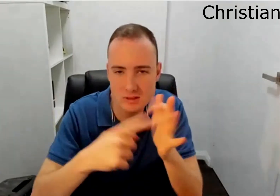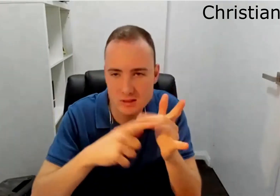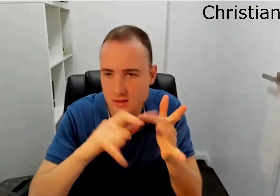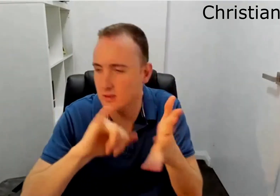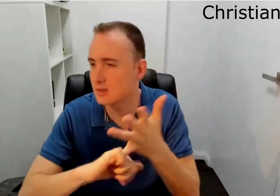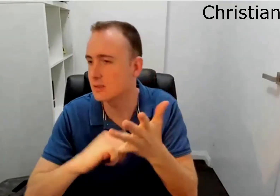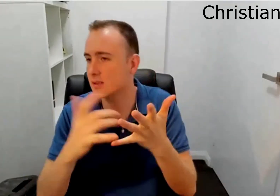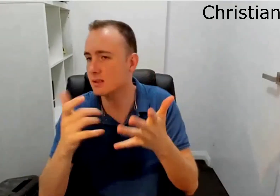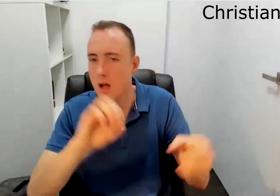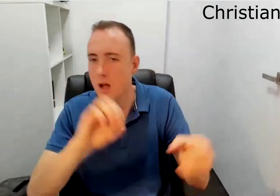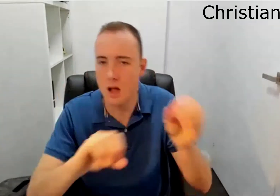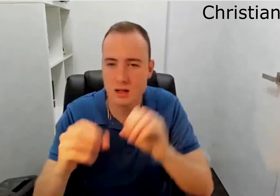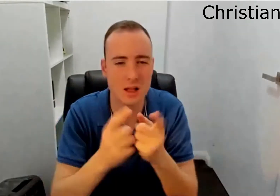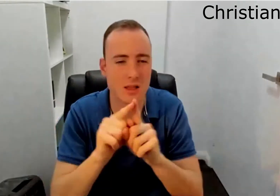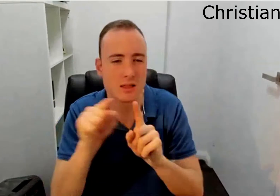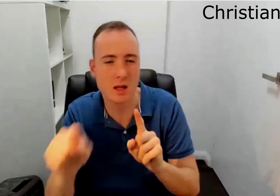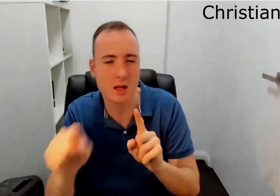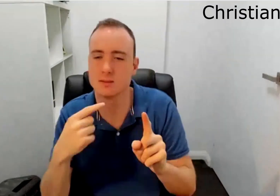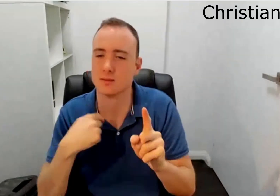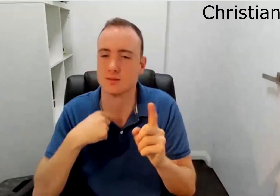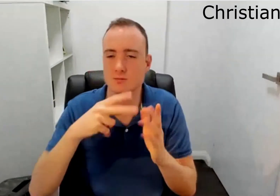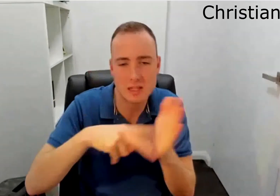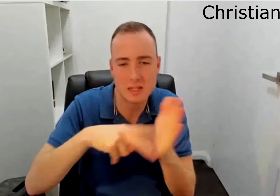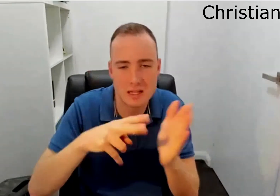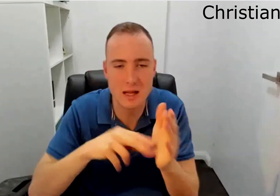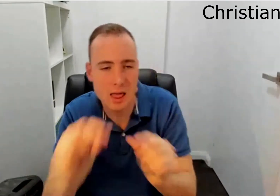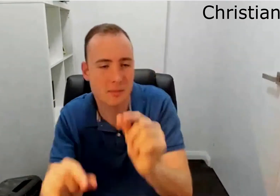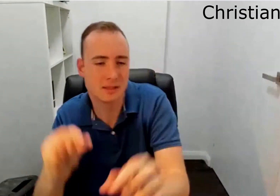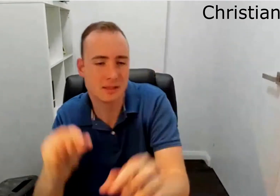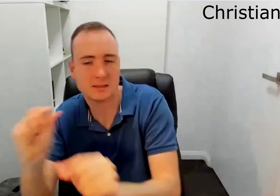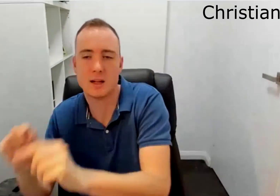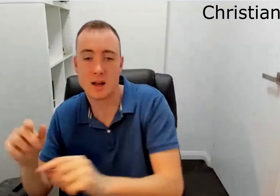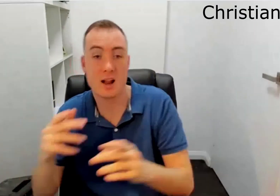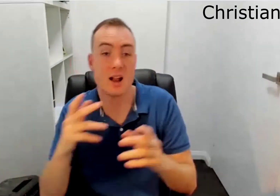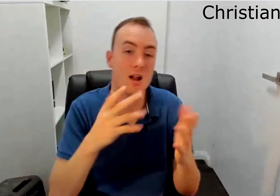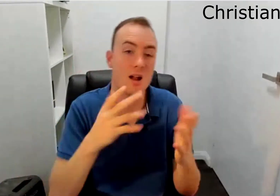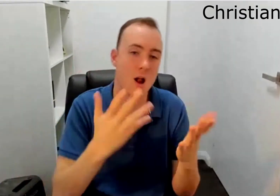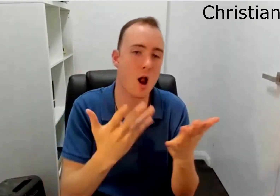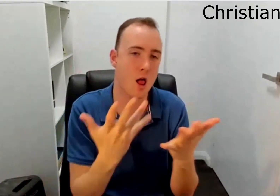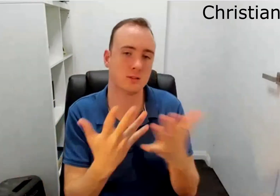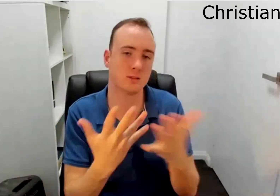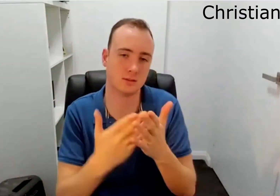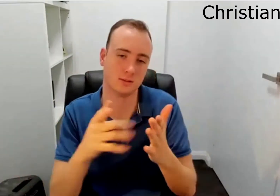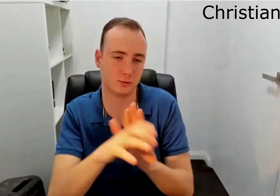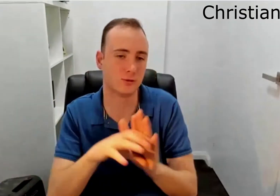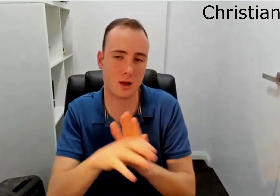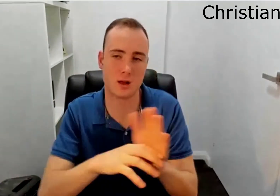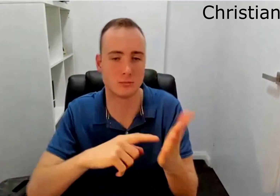You know how food has changed over time genetics science I have quite an interest in that and I do